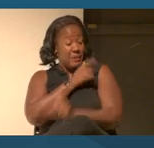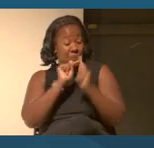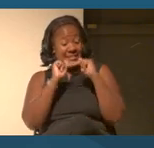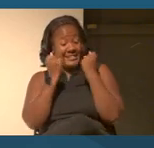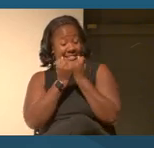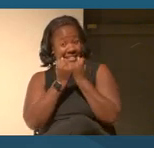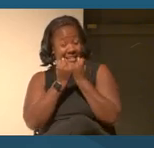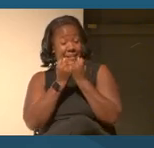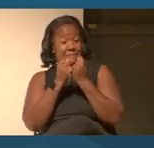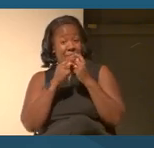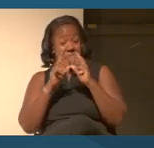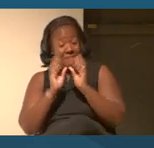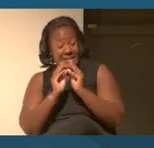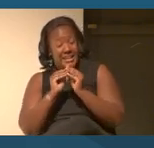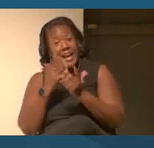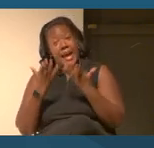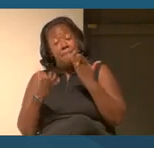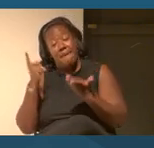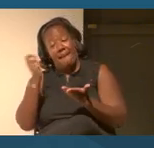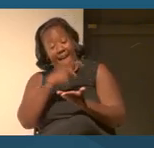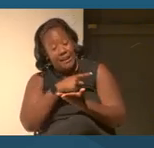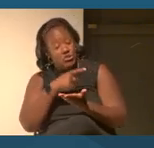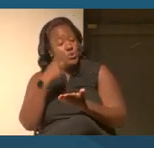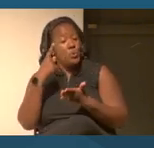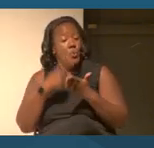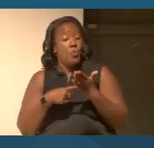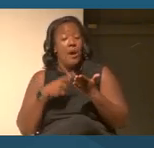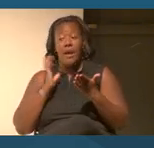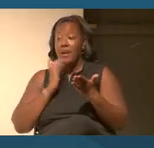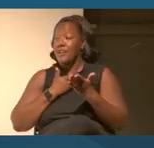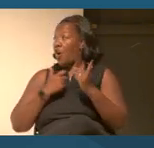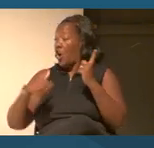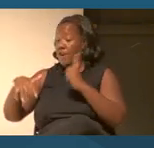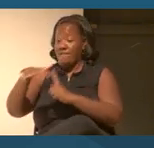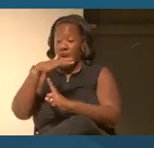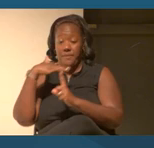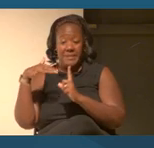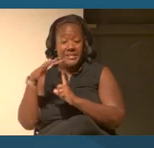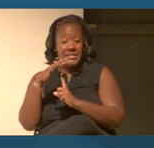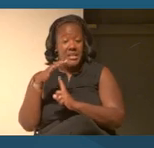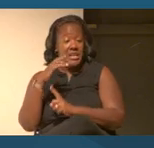And I might then ask you, is there anything about our environment that would make you